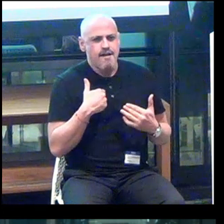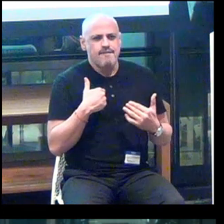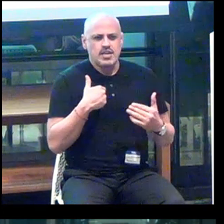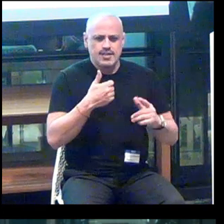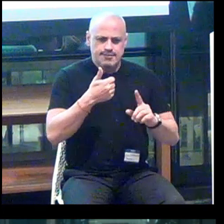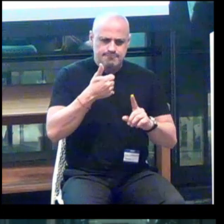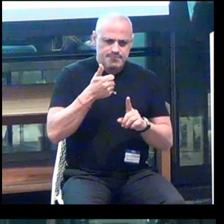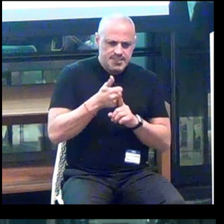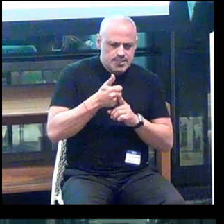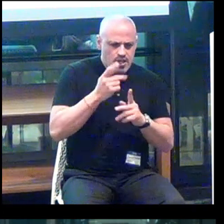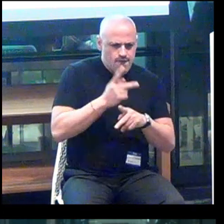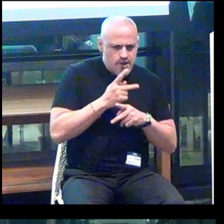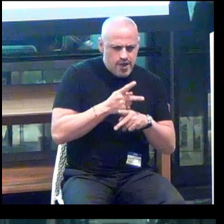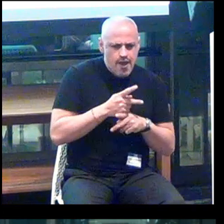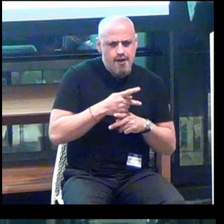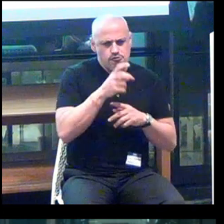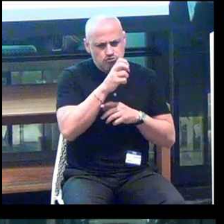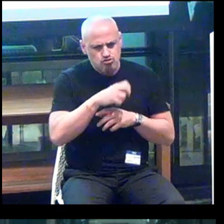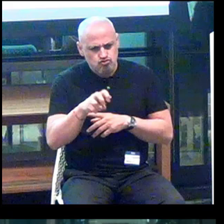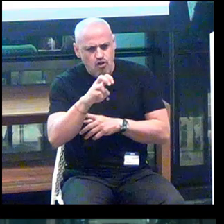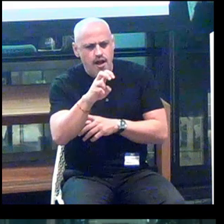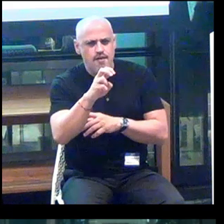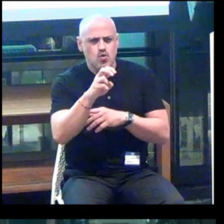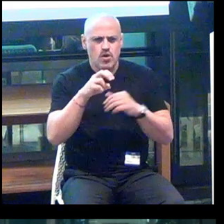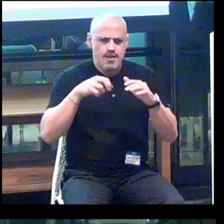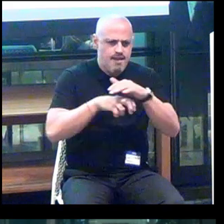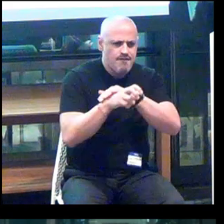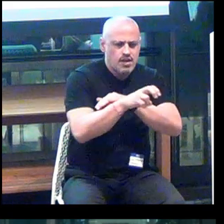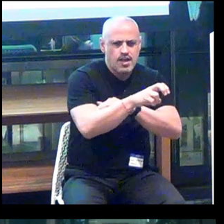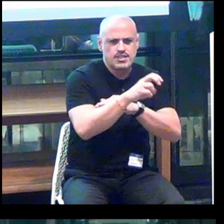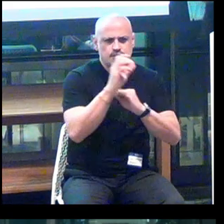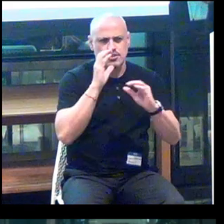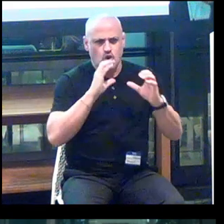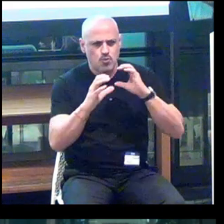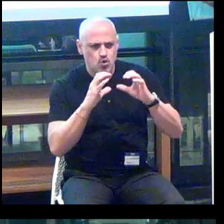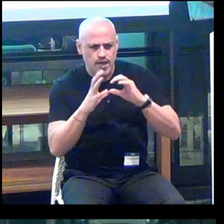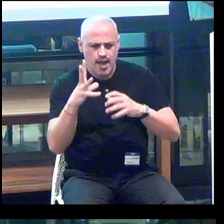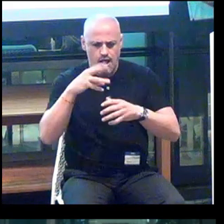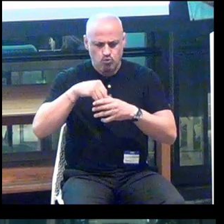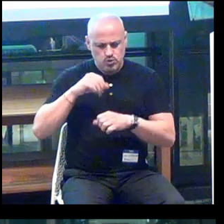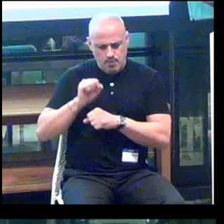Travel. Navigation. Communication. Inclusive employment.